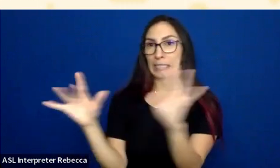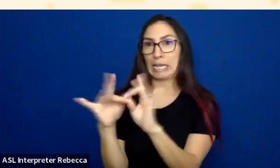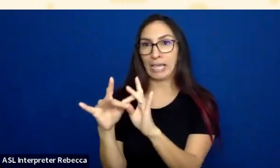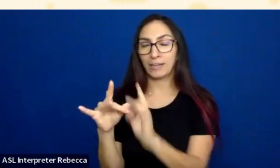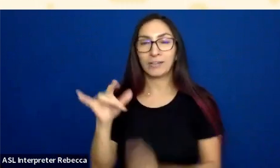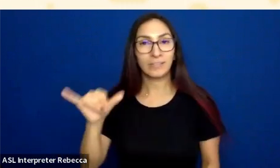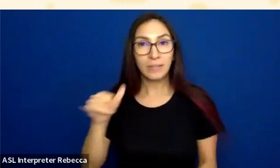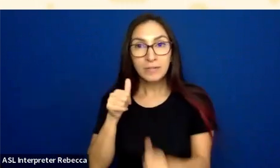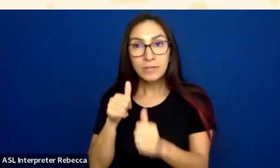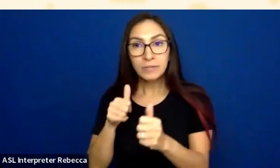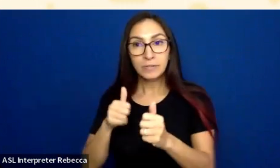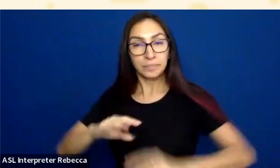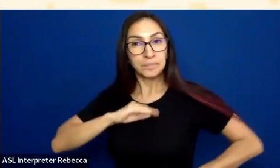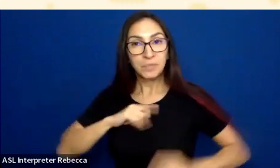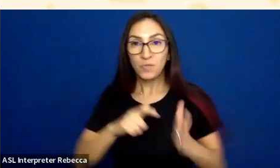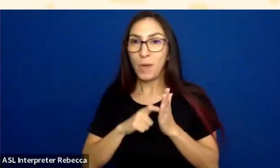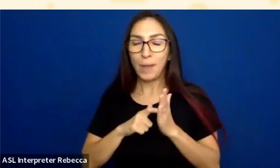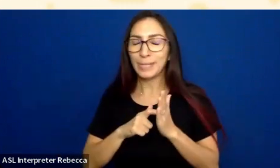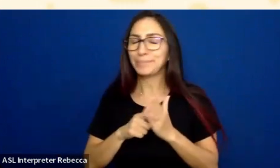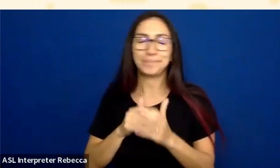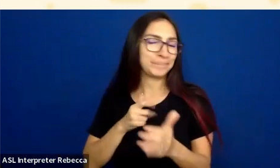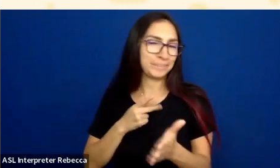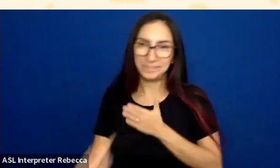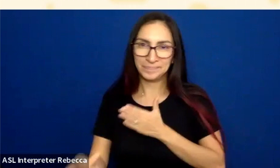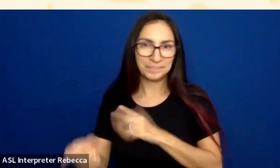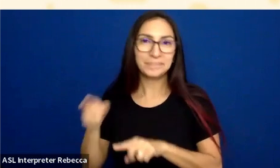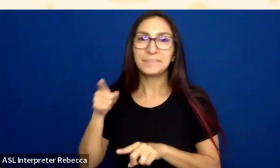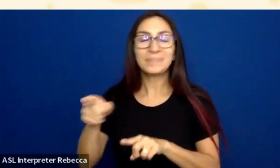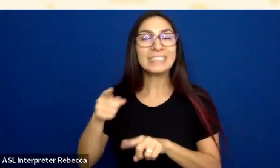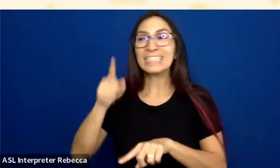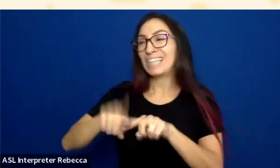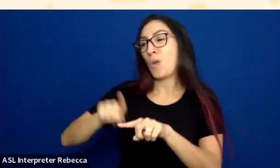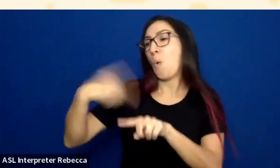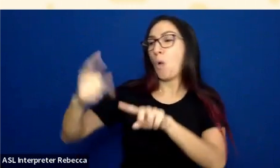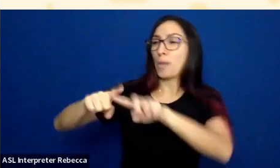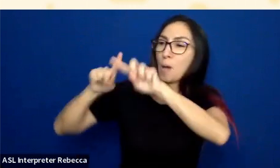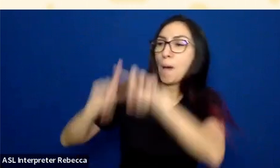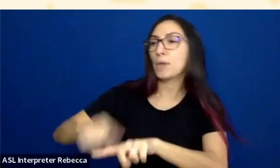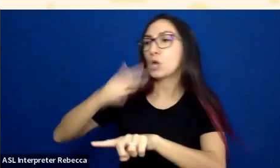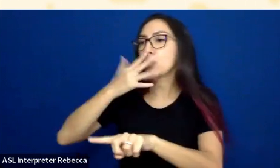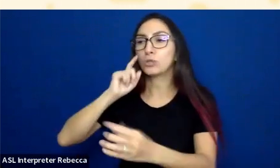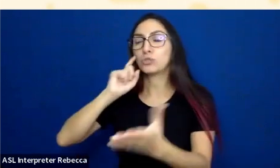One of the things it says that you cannot do using just color is you can not rely on color for distinguishing a visual element.